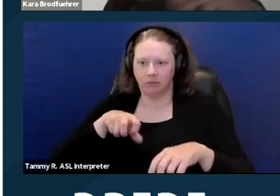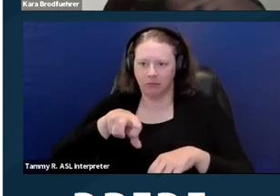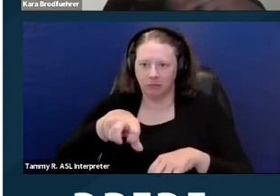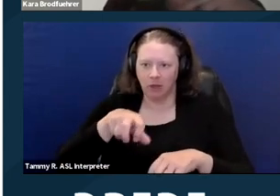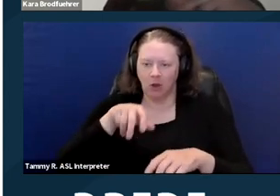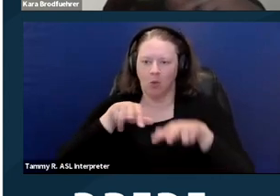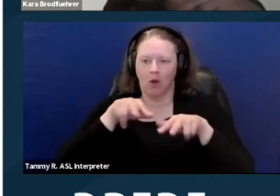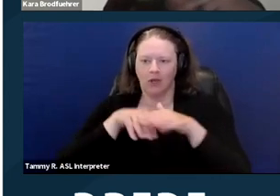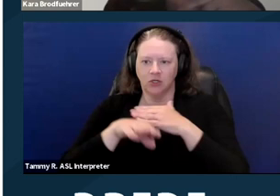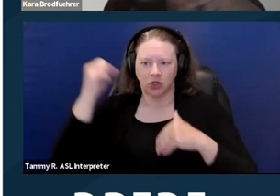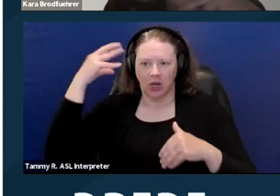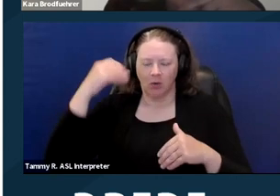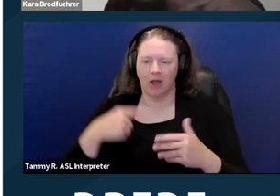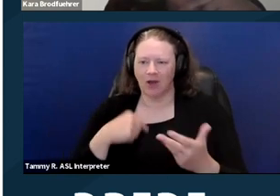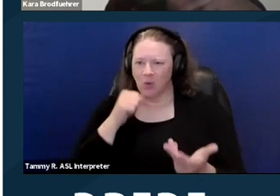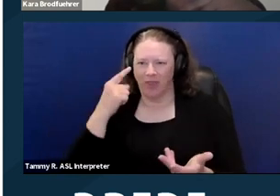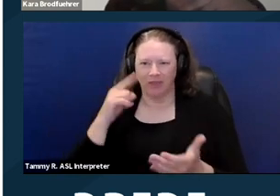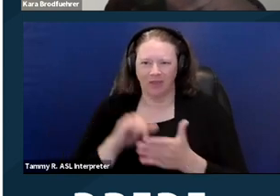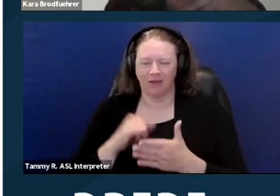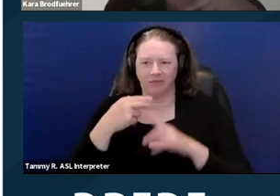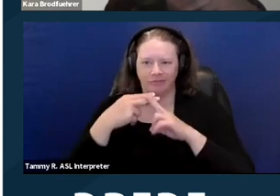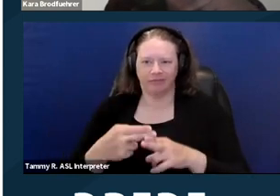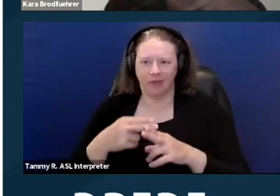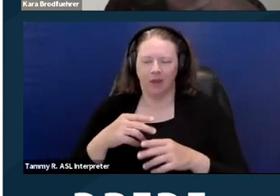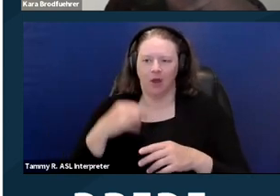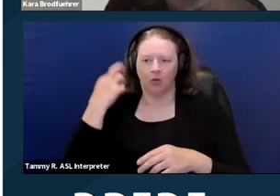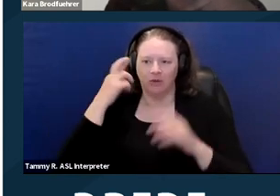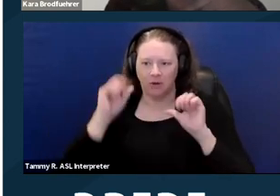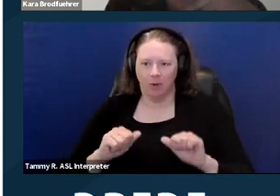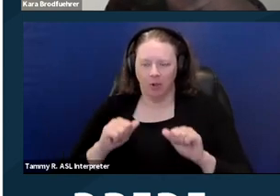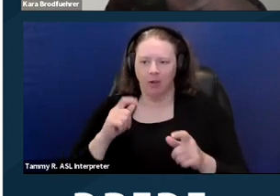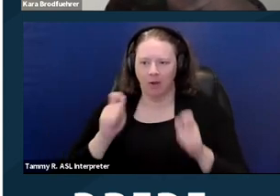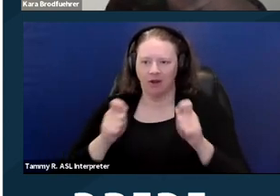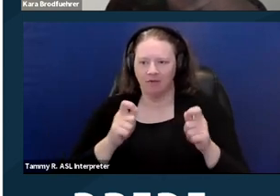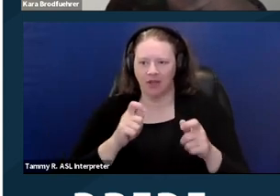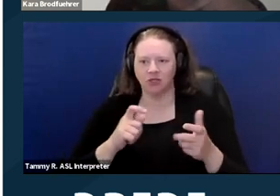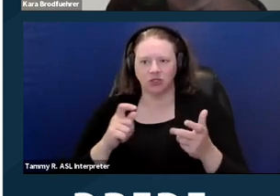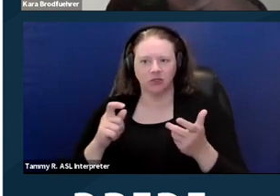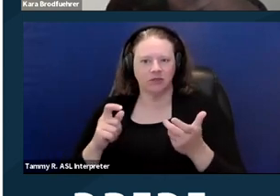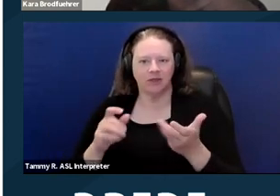a reasonable modification. It's not gonna be effective to providing access for the tenant.